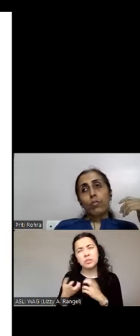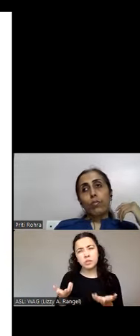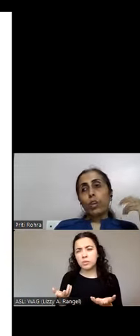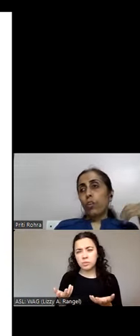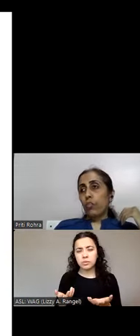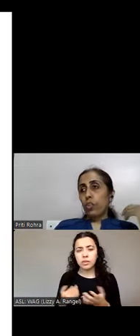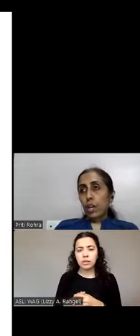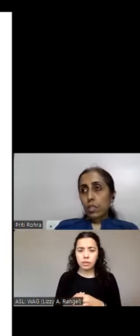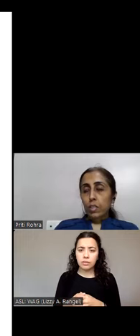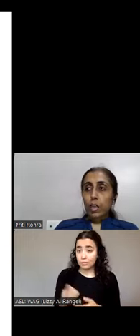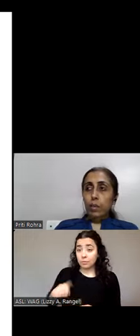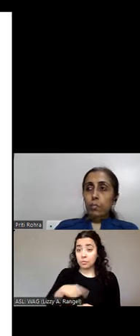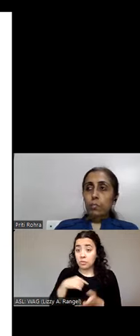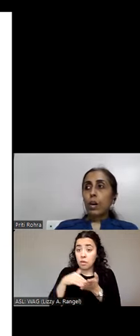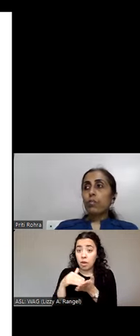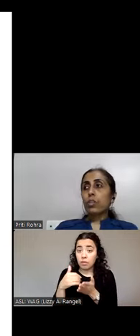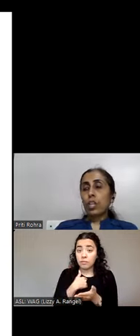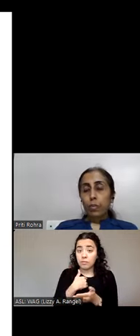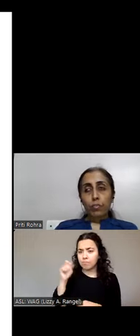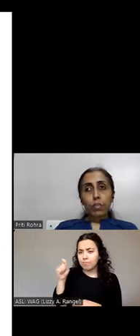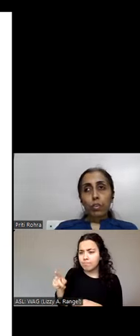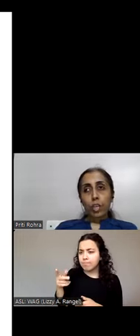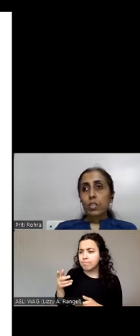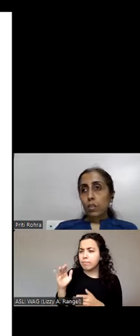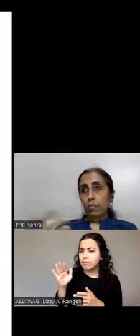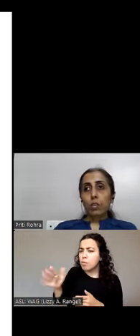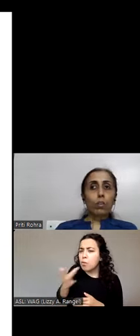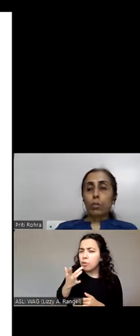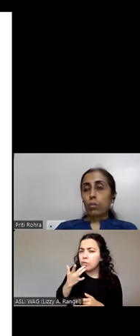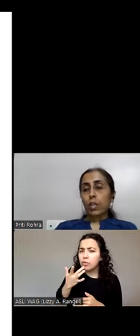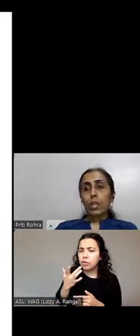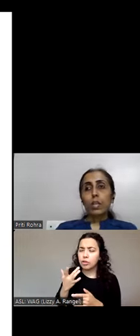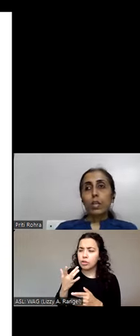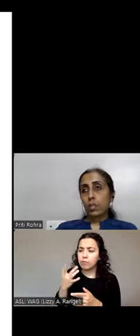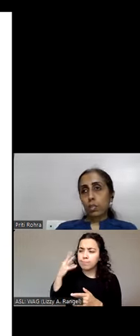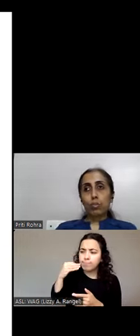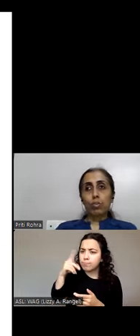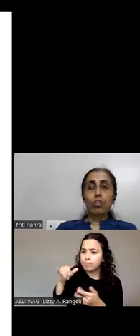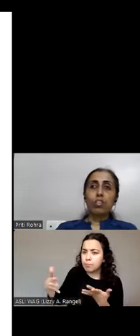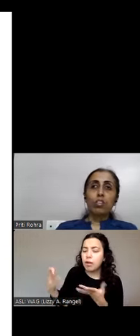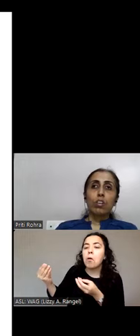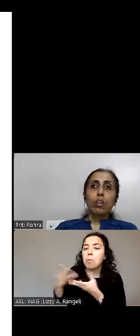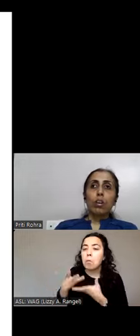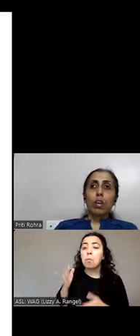we often ask them how would they prefer things. And we will talk about that in the solutions.